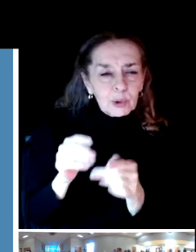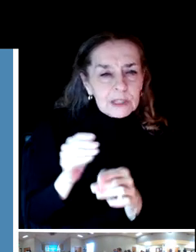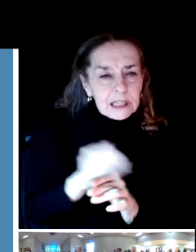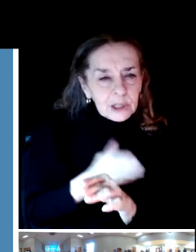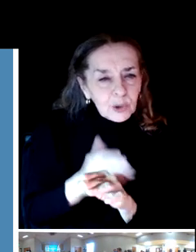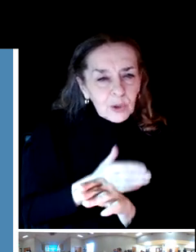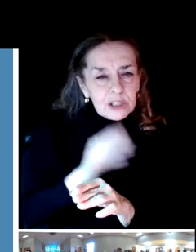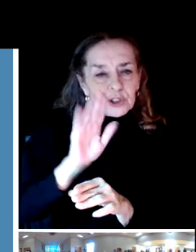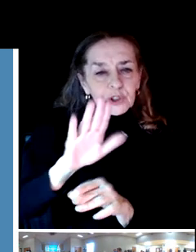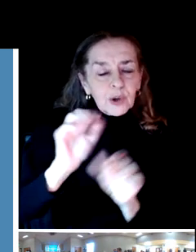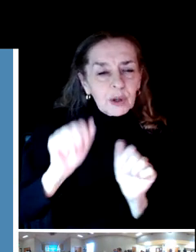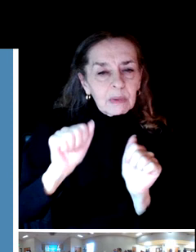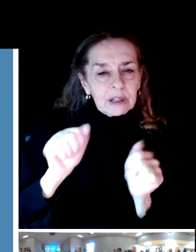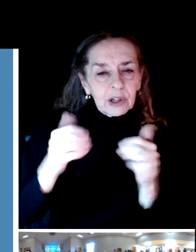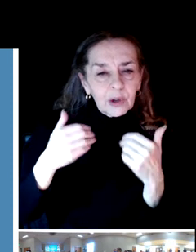to have a great user experience.